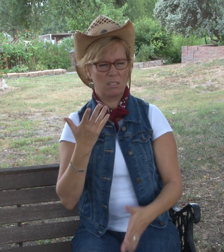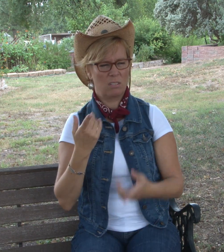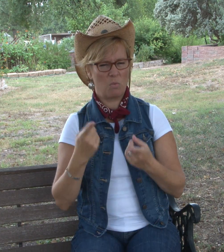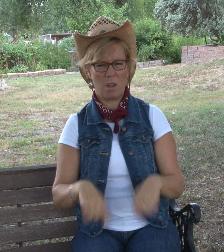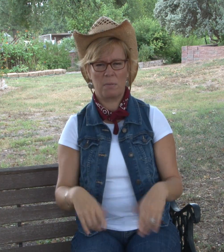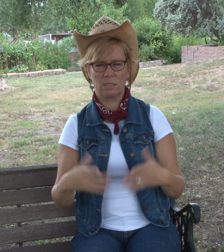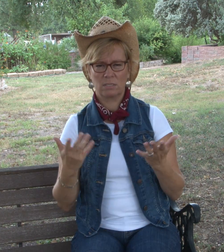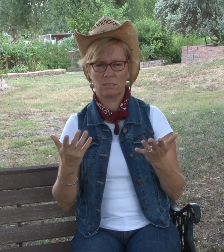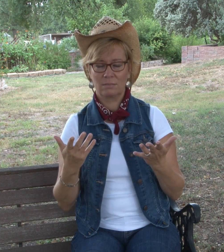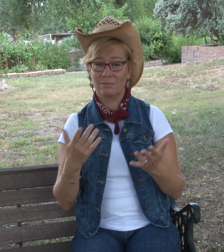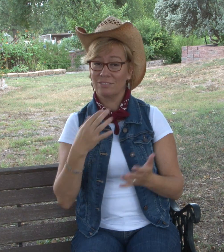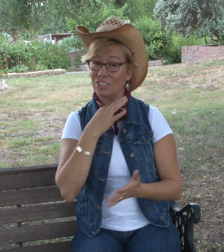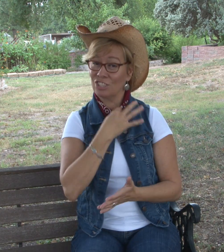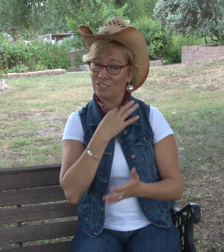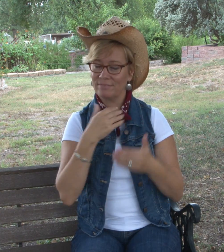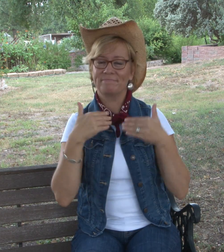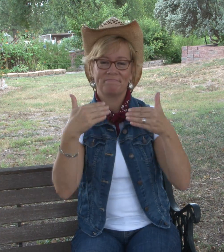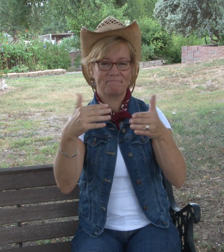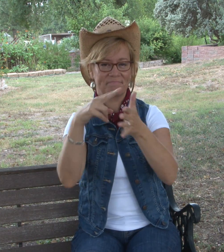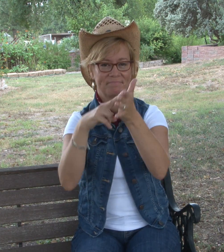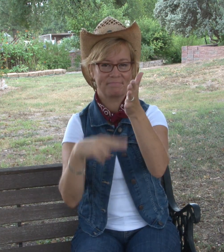to the sheep and the same things happened. If you're curious to know what was going on, read on.